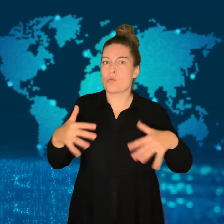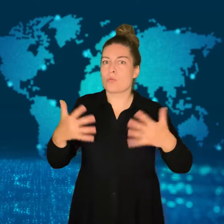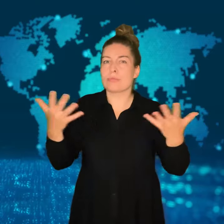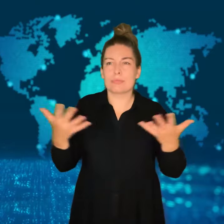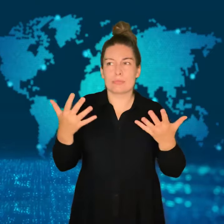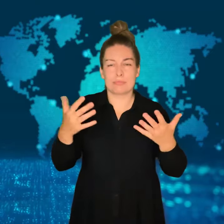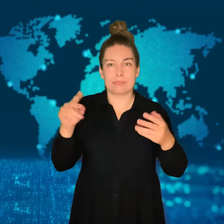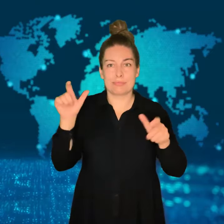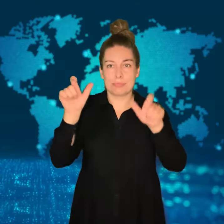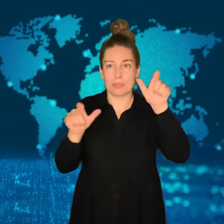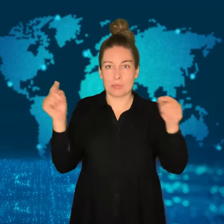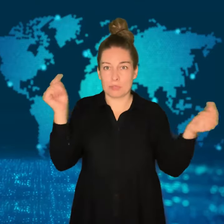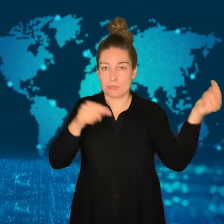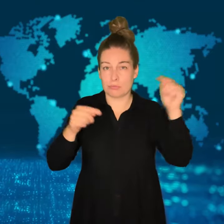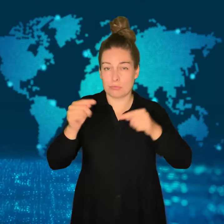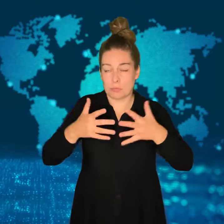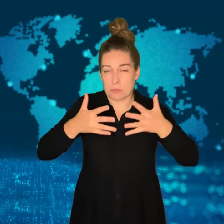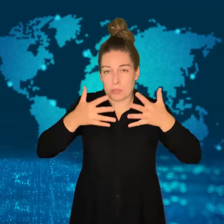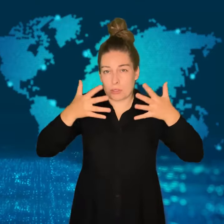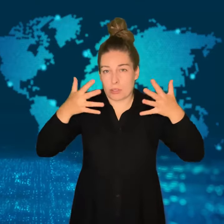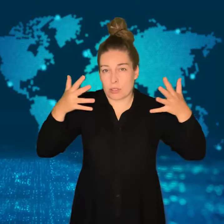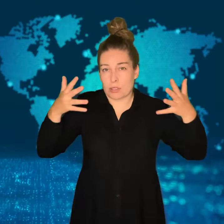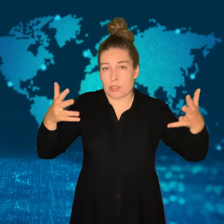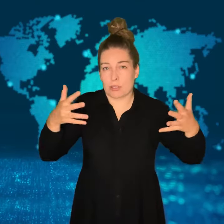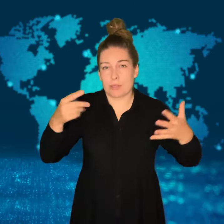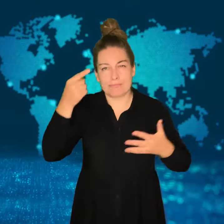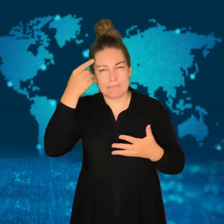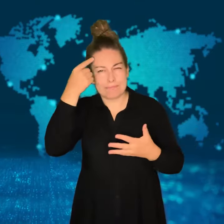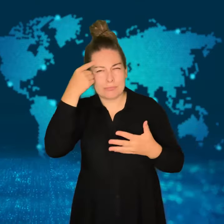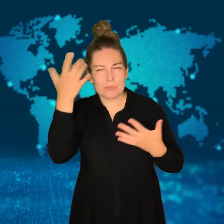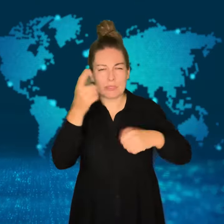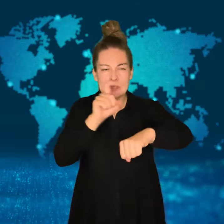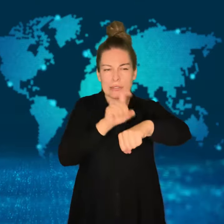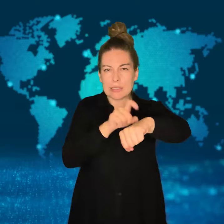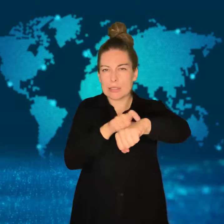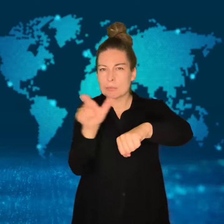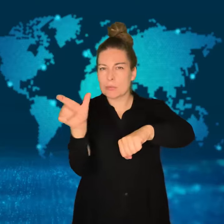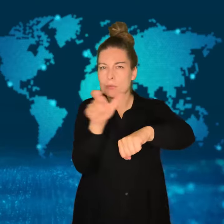This will include the holidays and weekends in the spring